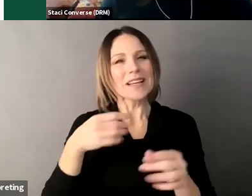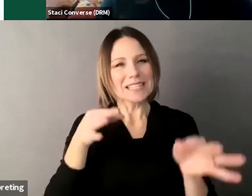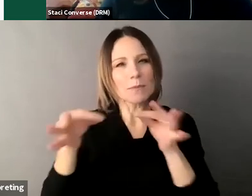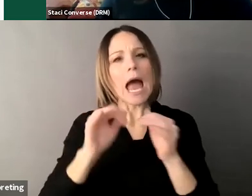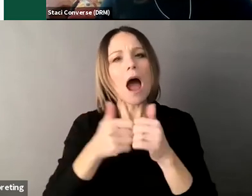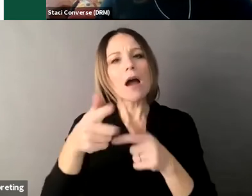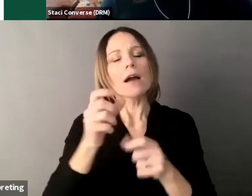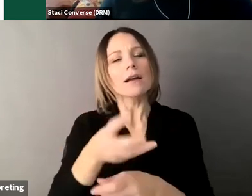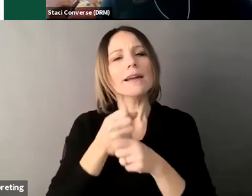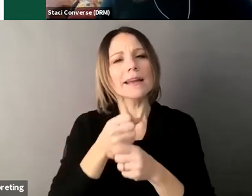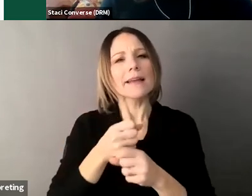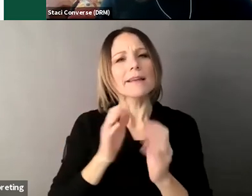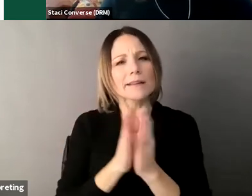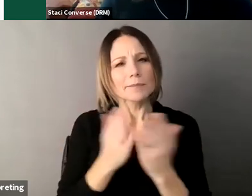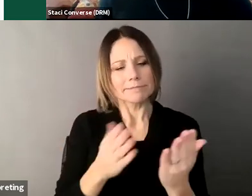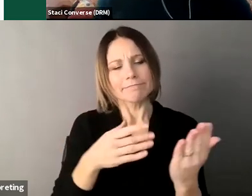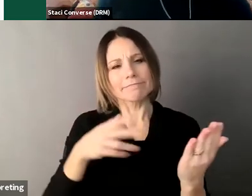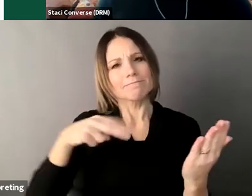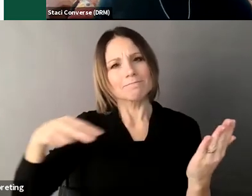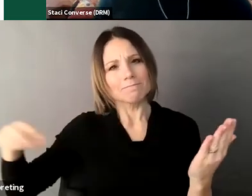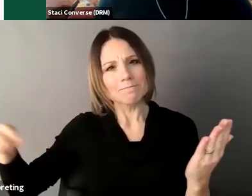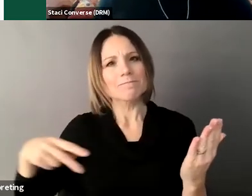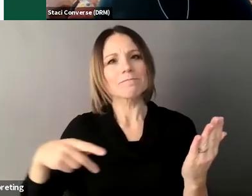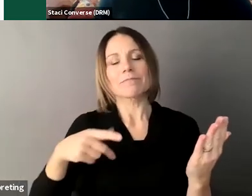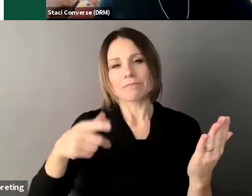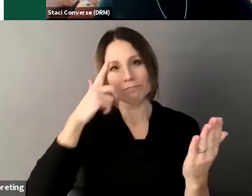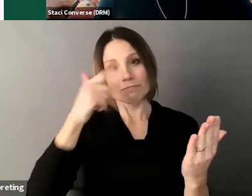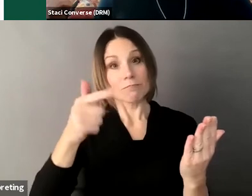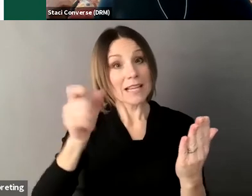find it if you want to you know download it and flip through it now or just have it in the future